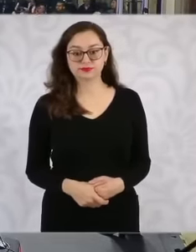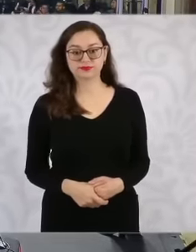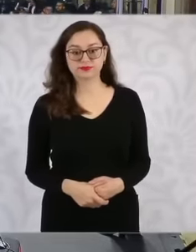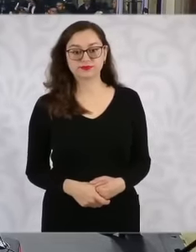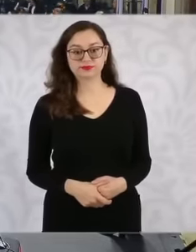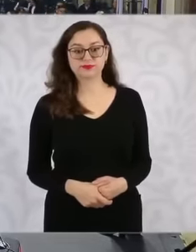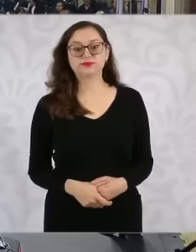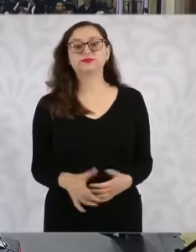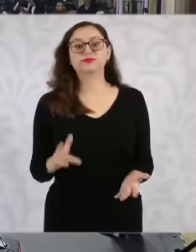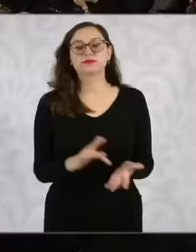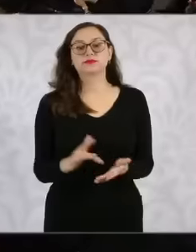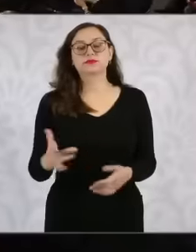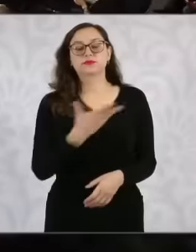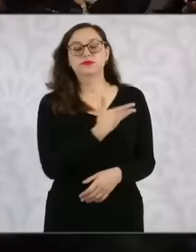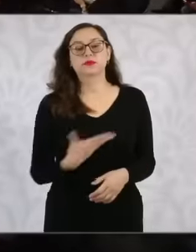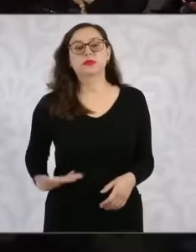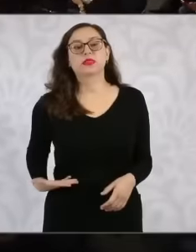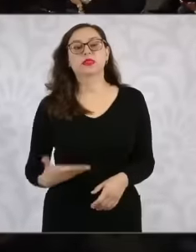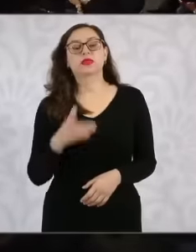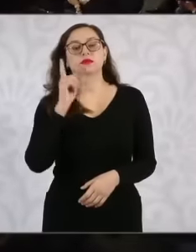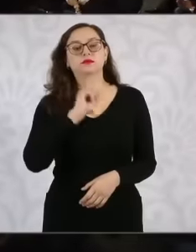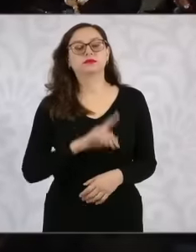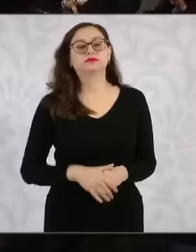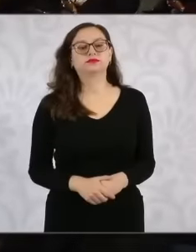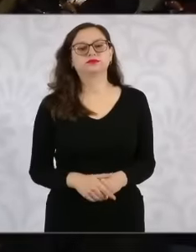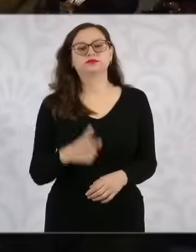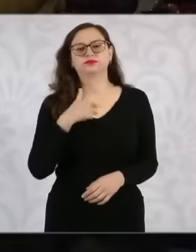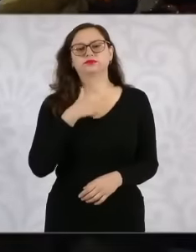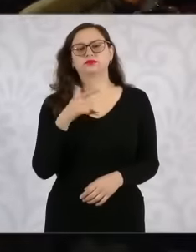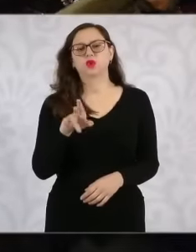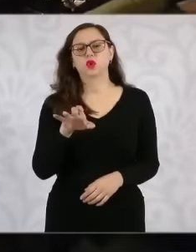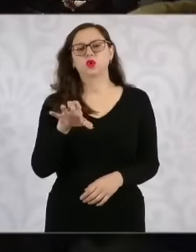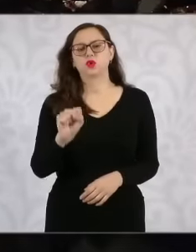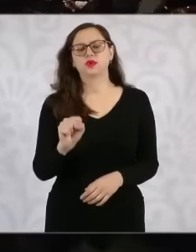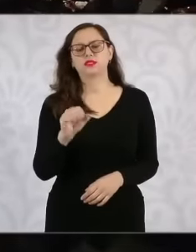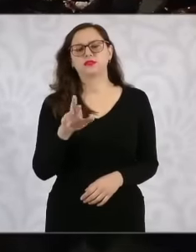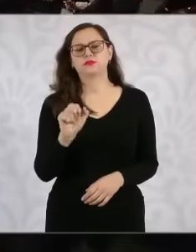. Thank you, President Luis. Francisco Soto from RT in Spanish and ask him in the framework of this same